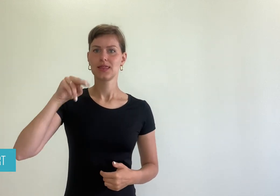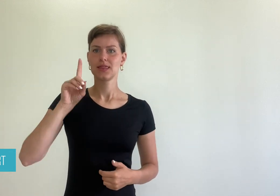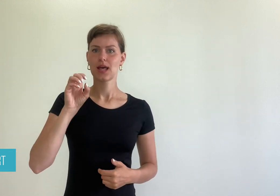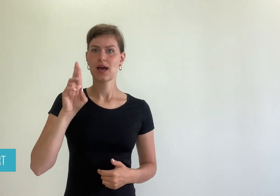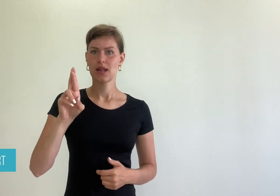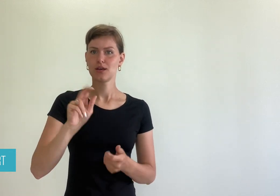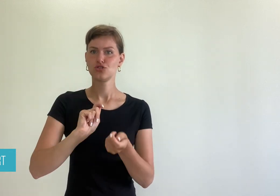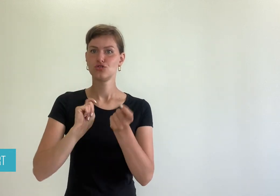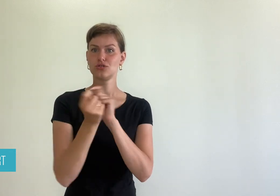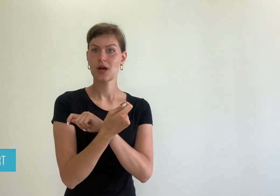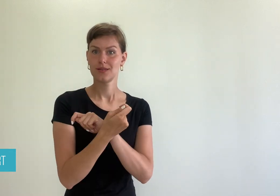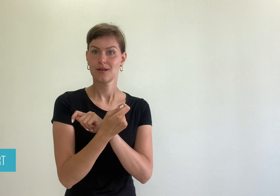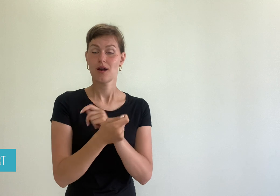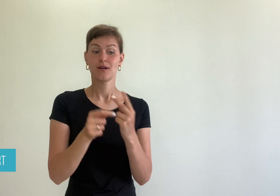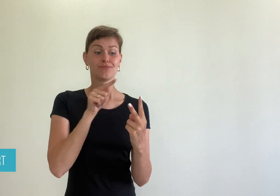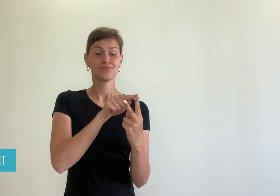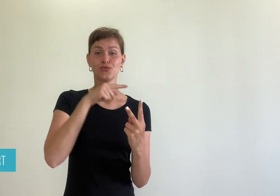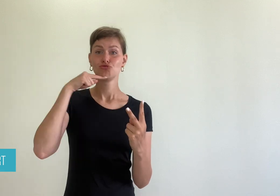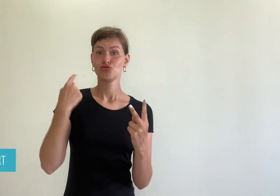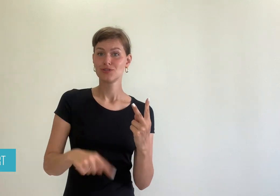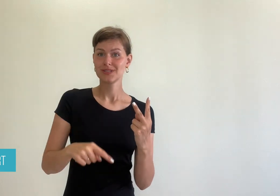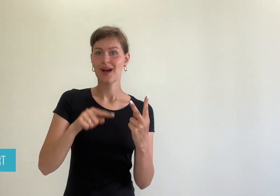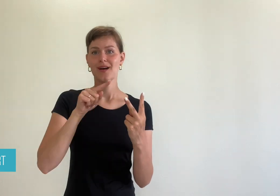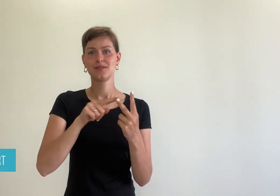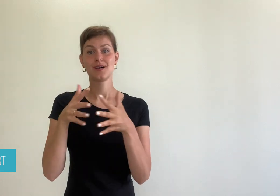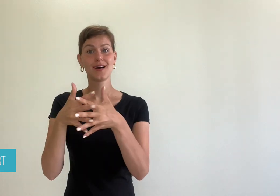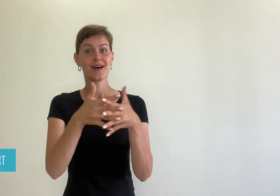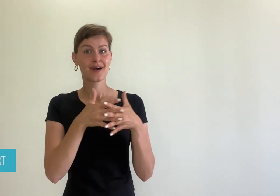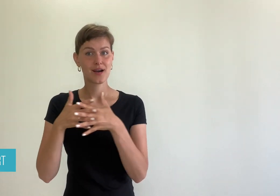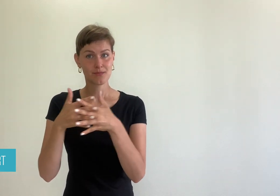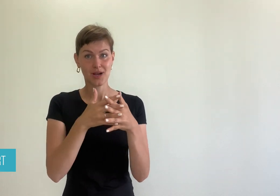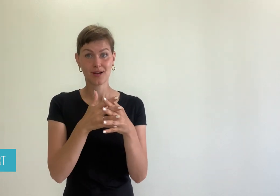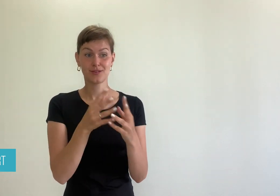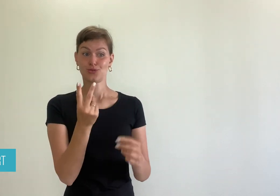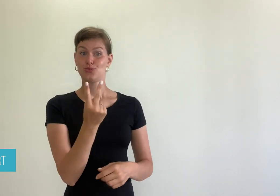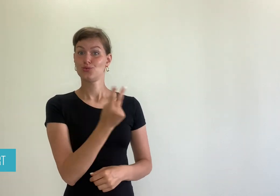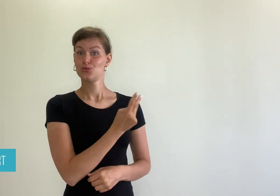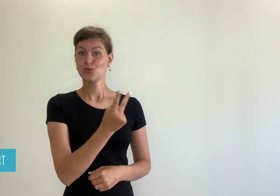and the other was American. They shared their experiences